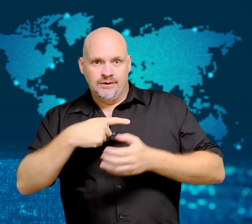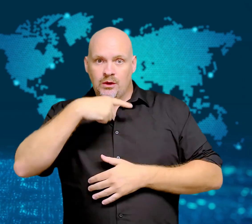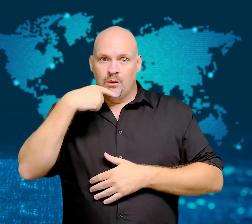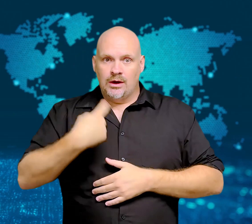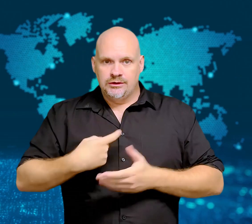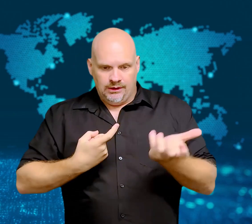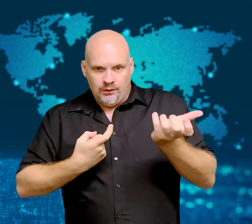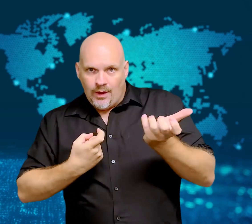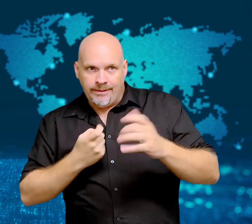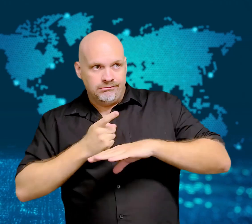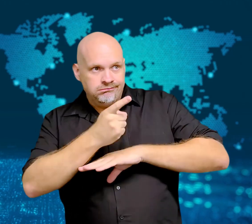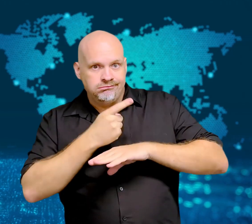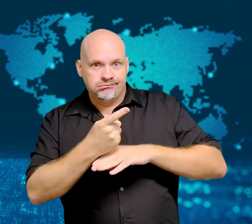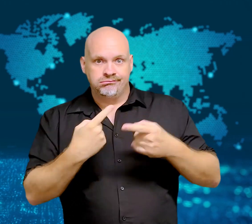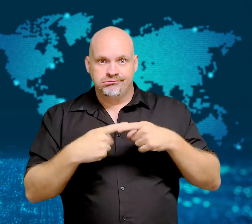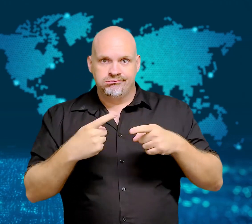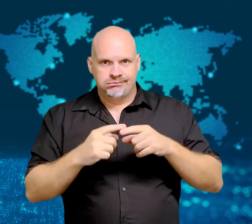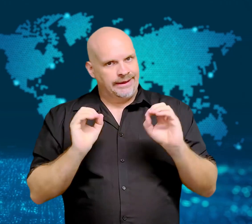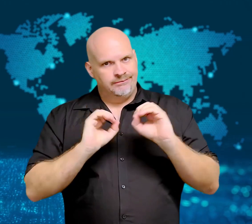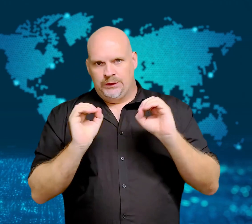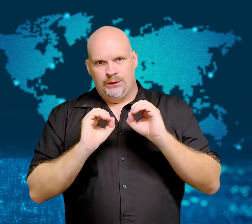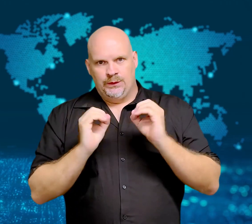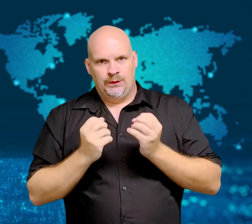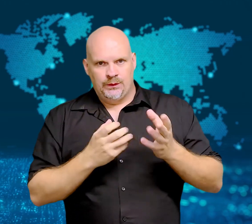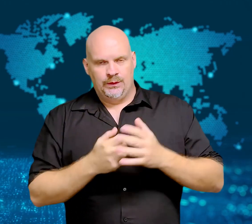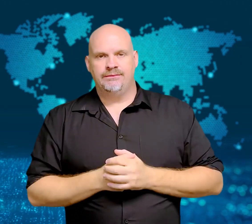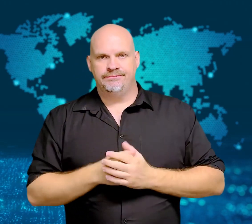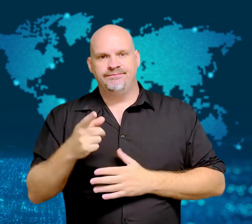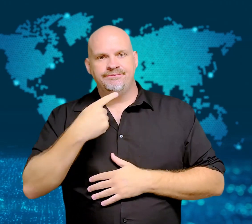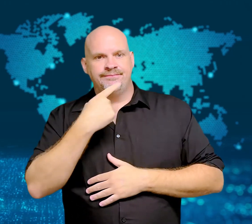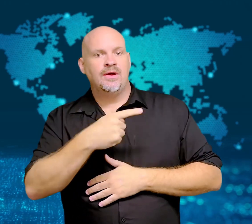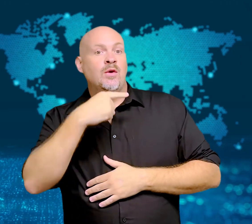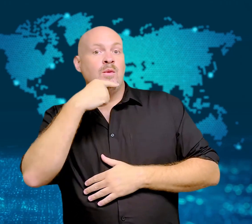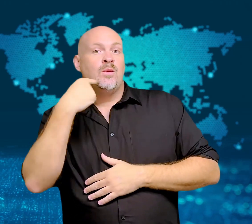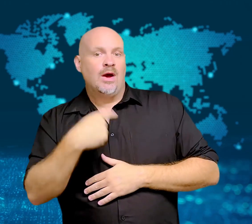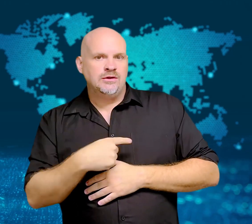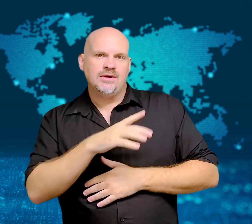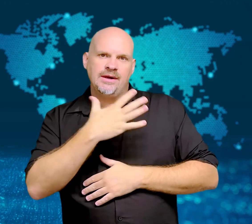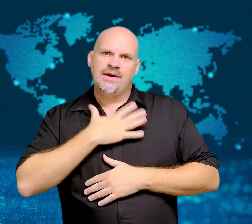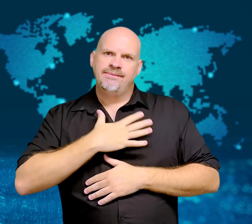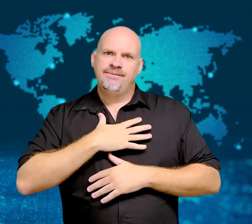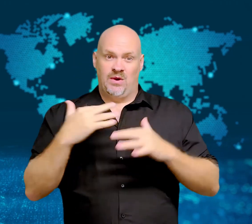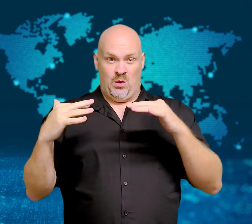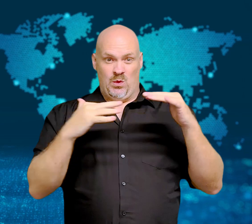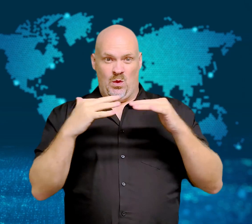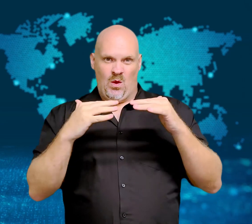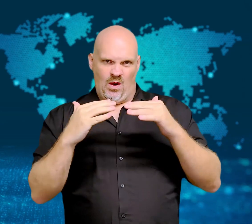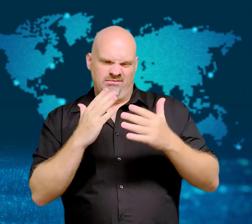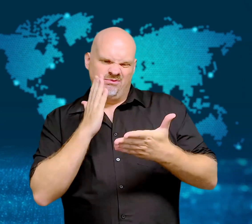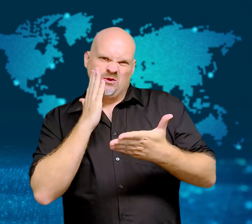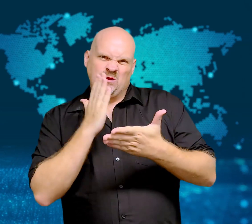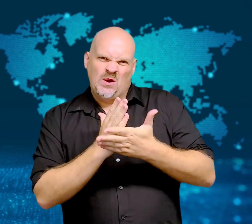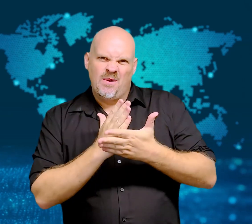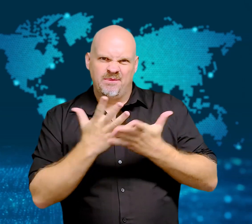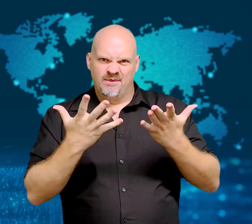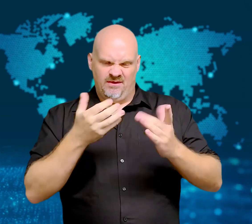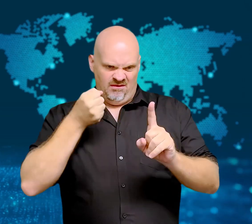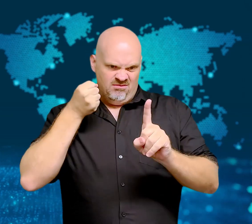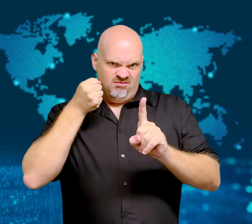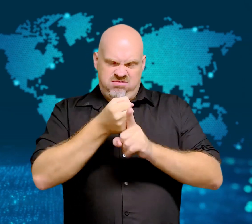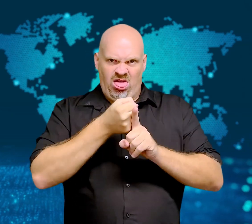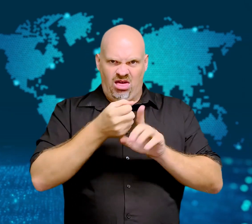China has not sent weapons to Russia, calling for Russia to keep